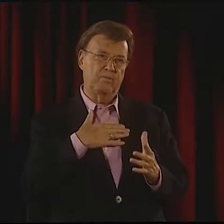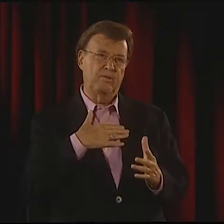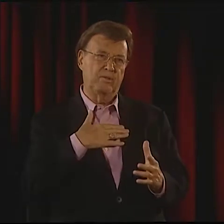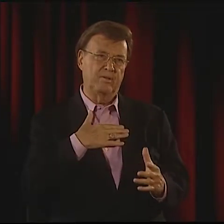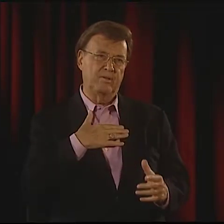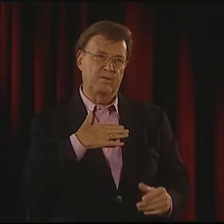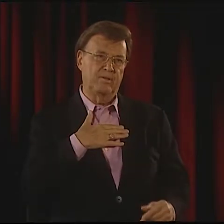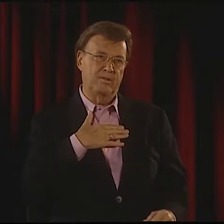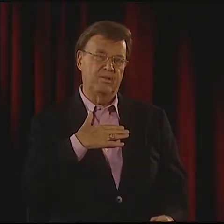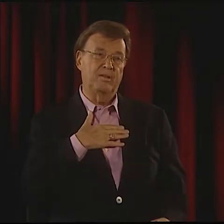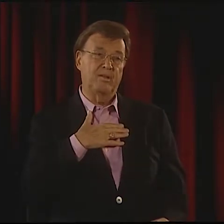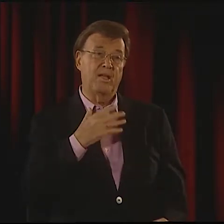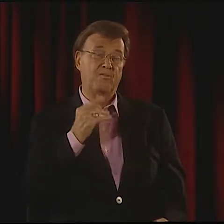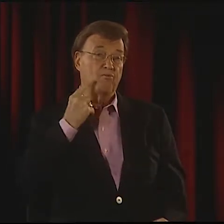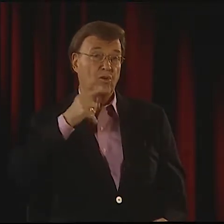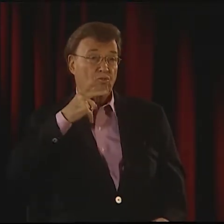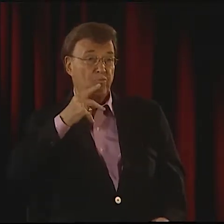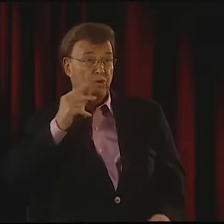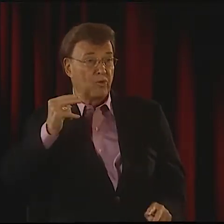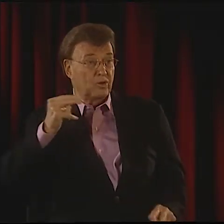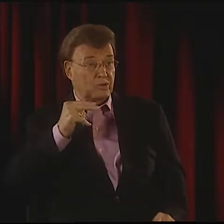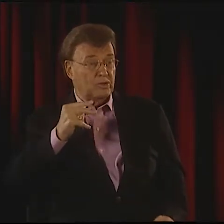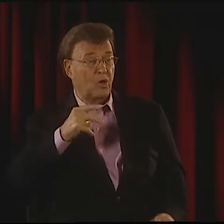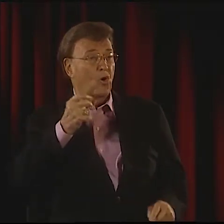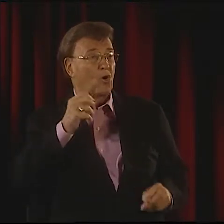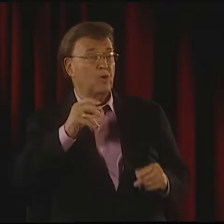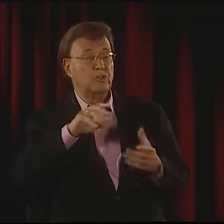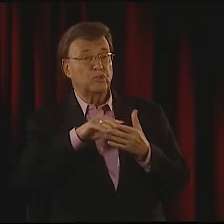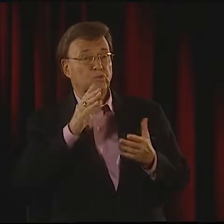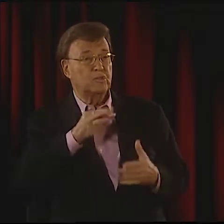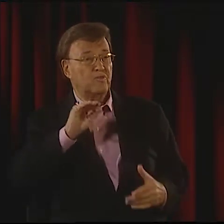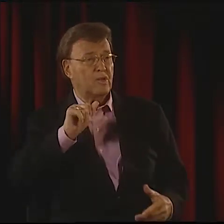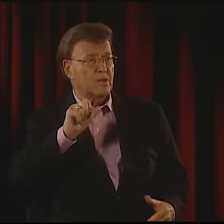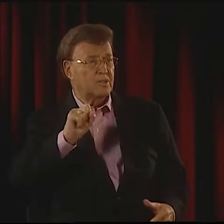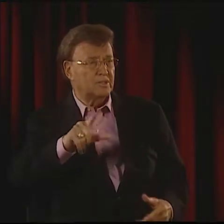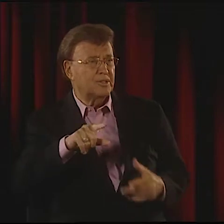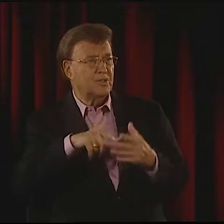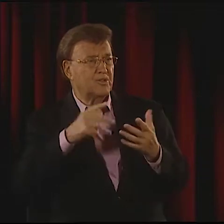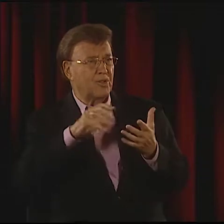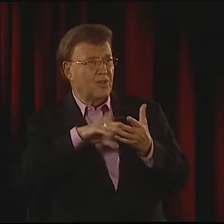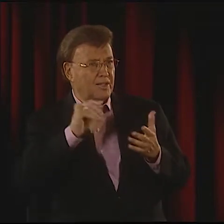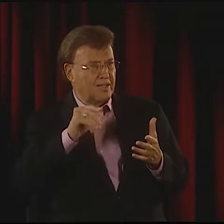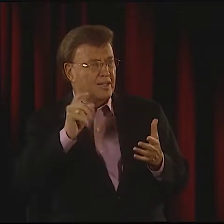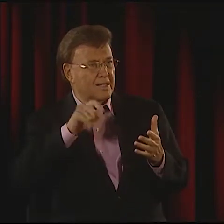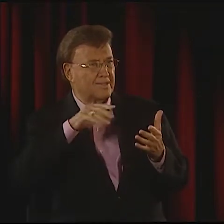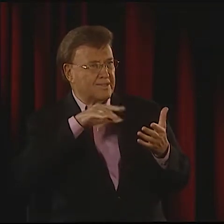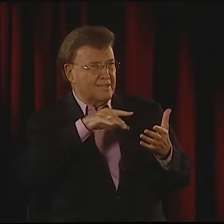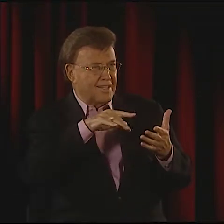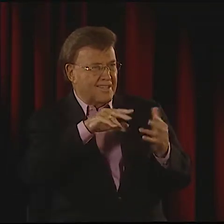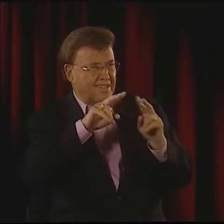I PERFORMED THAT FOR A SMALL GROUP, FOR AN AUDIENCE, BUT IF I READ IT FOR DEAF PEOPLE, IT'S DIFFERENT, OF COURSE.